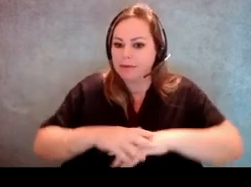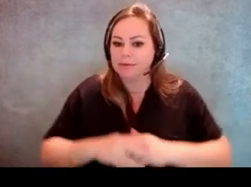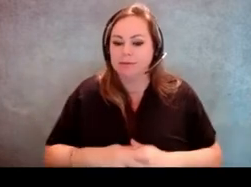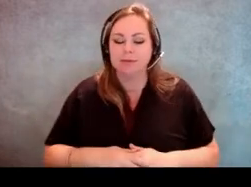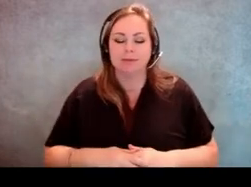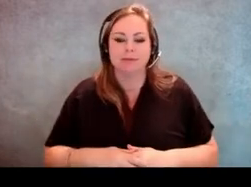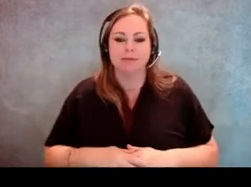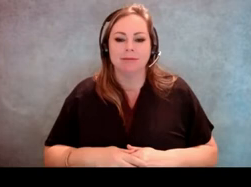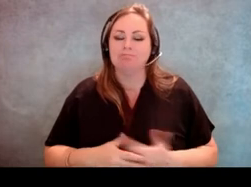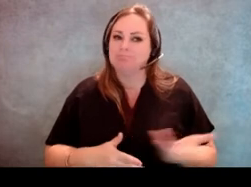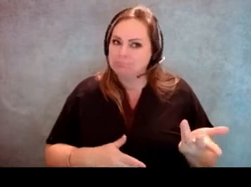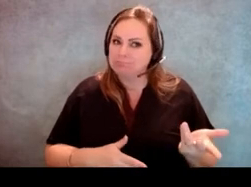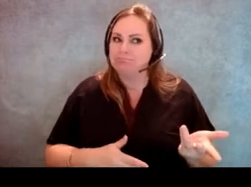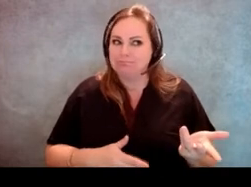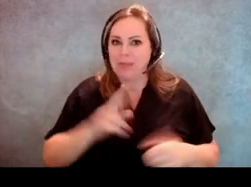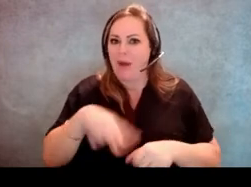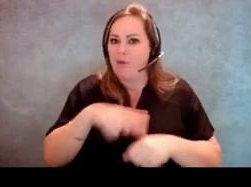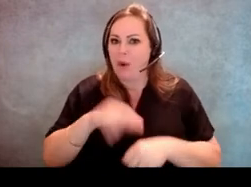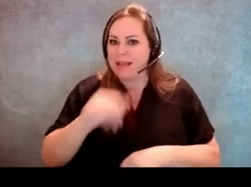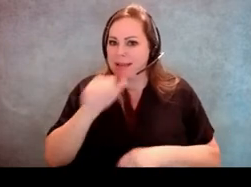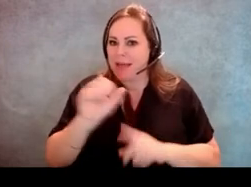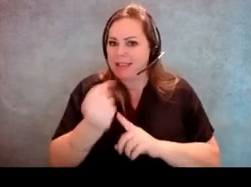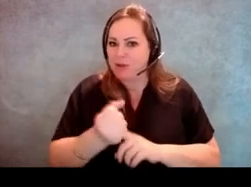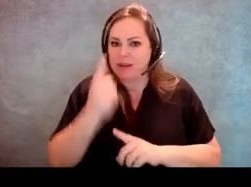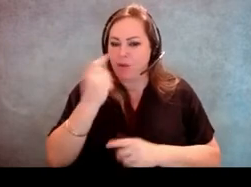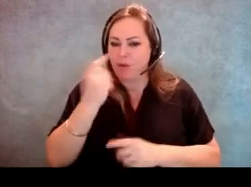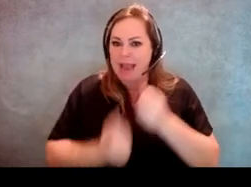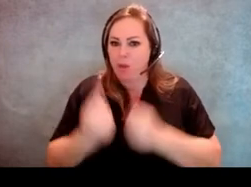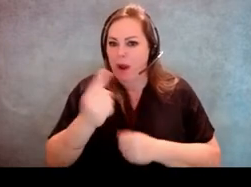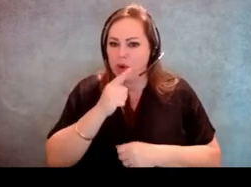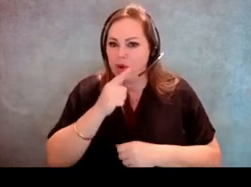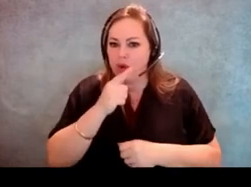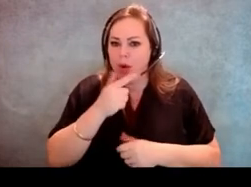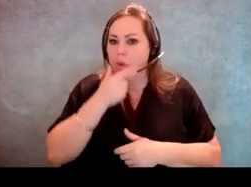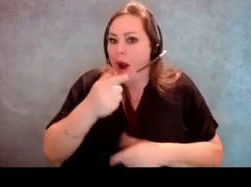Of course, this is not the case for anybody who's watching this right now